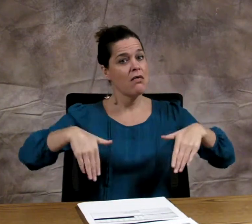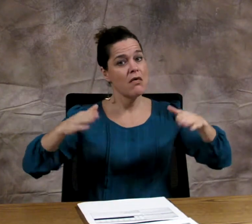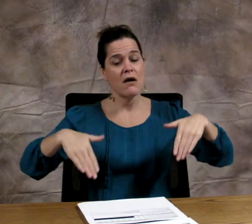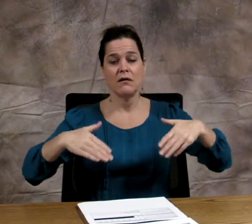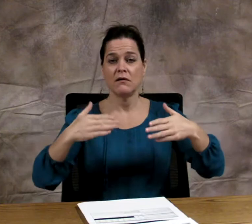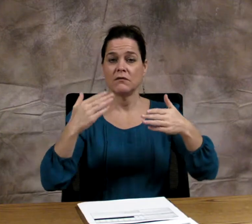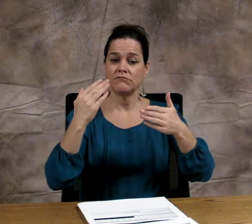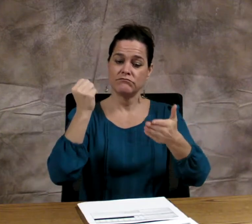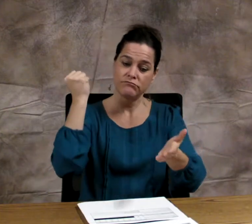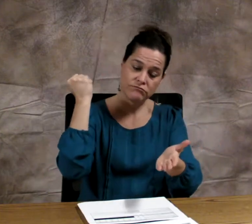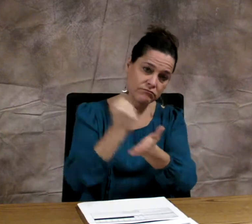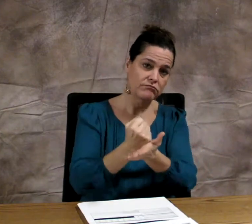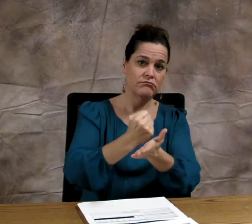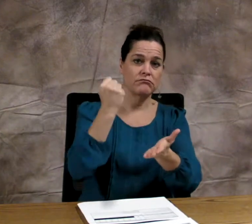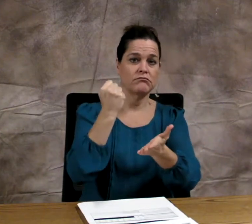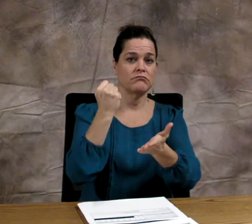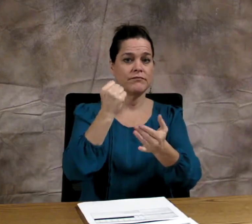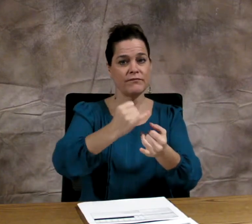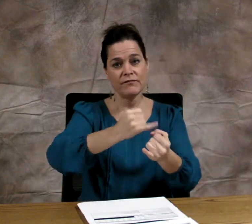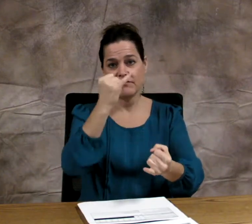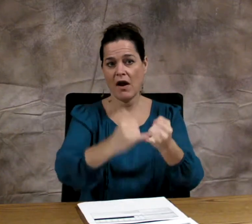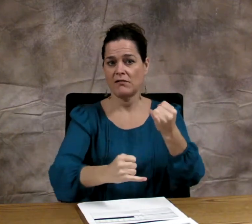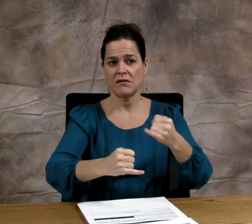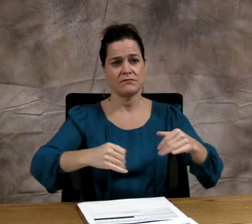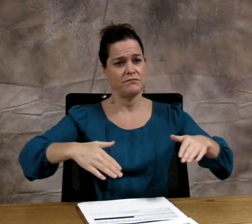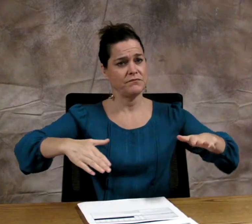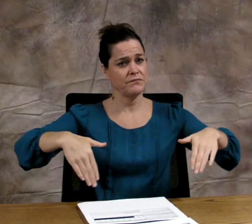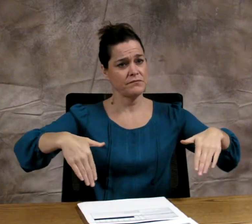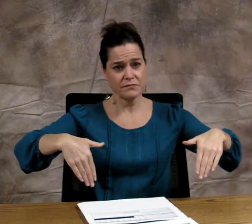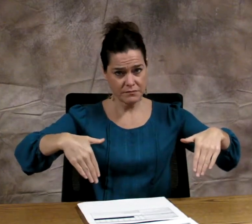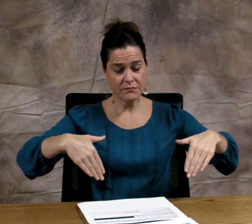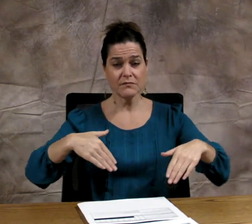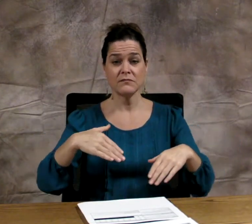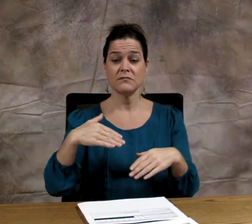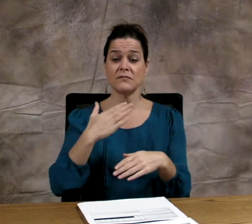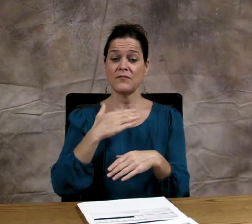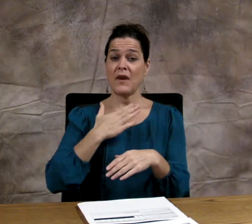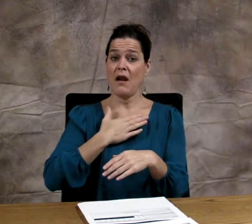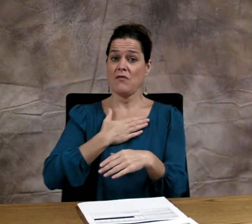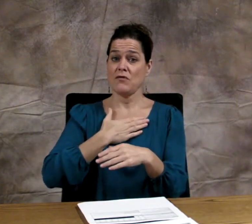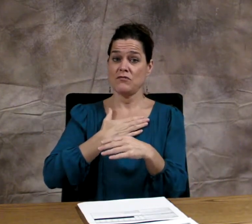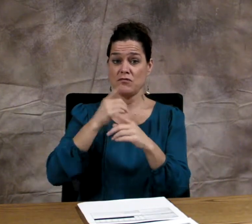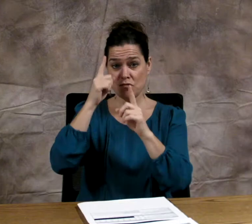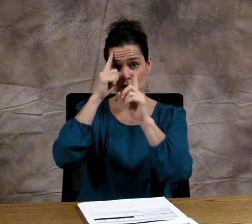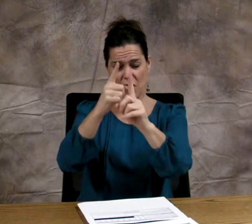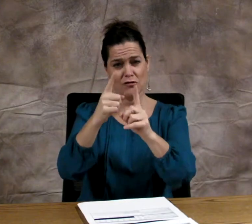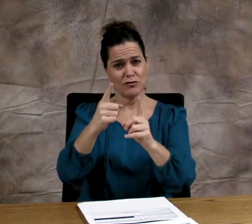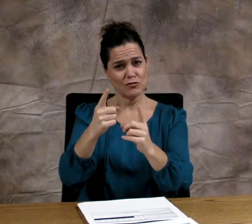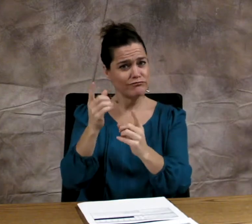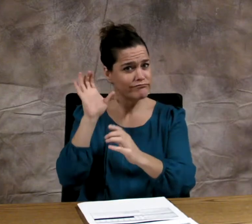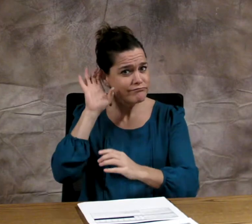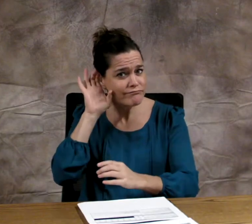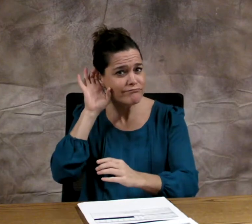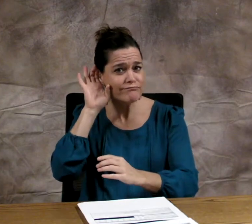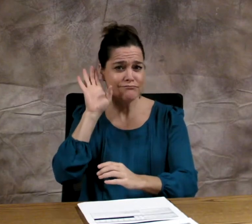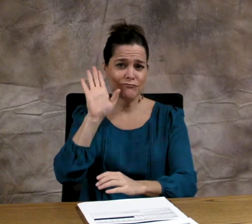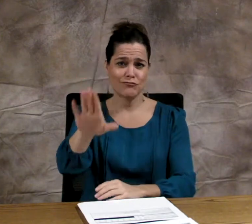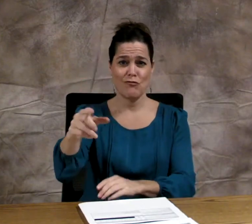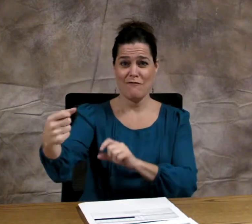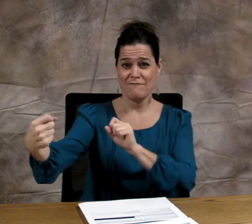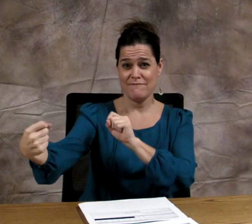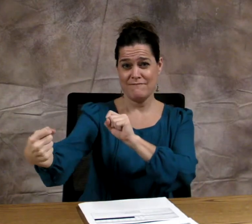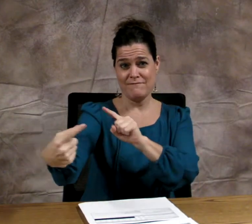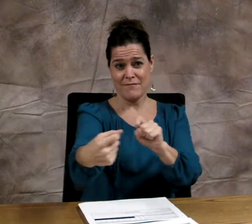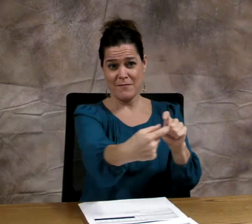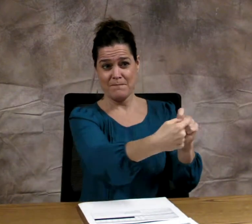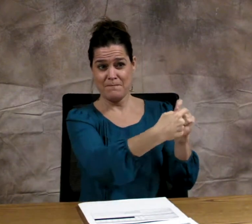The new rate structure has not been finalized or adopted.